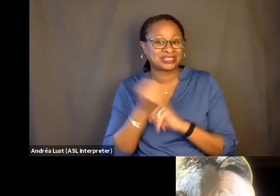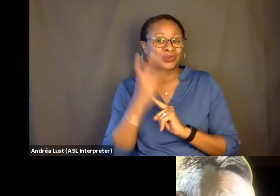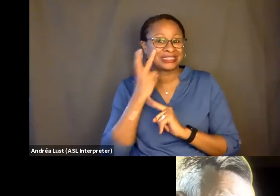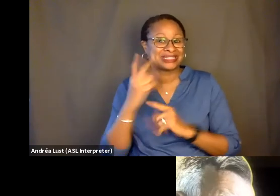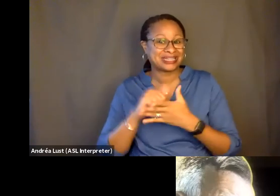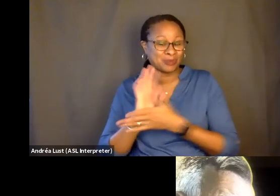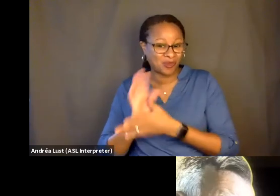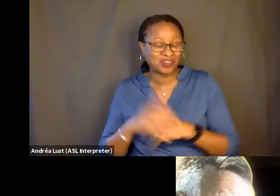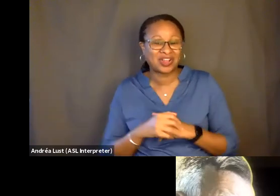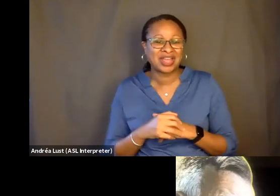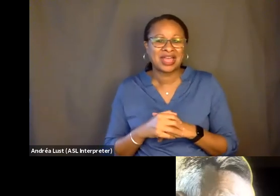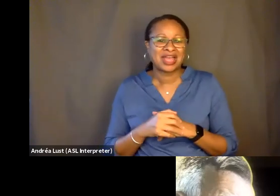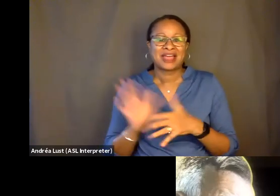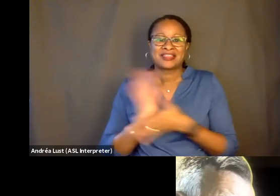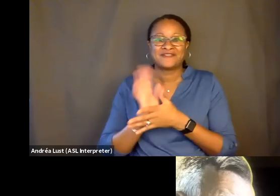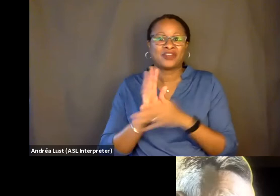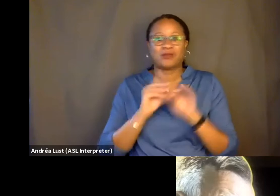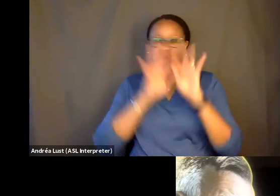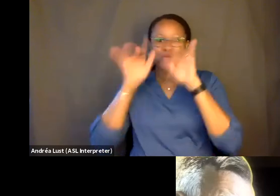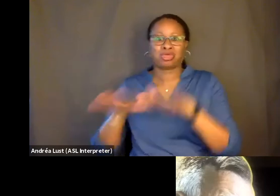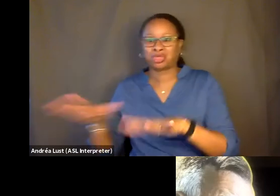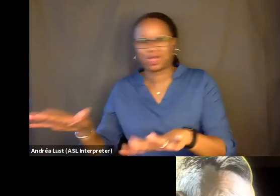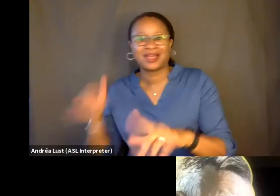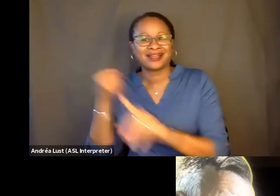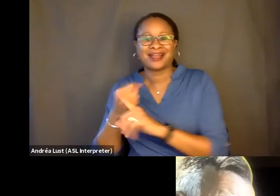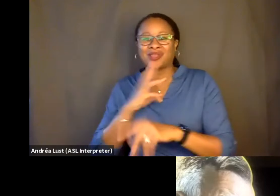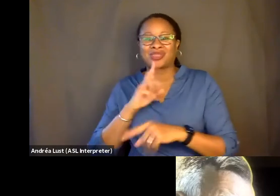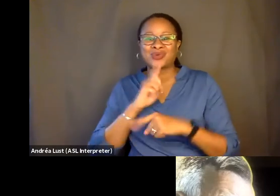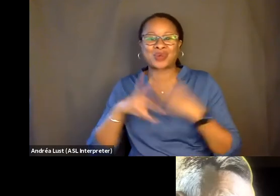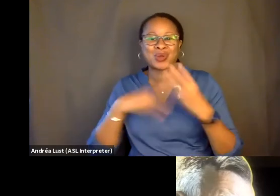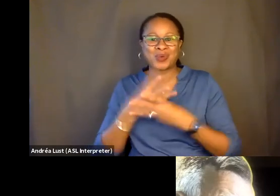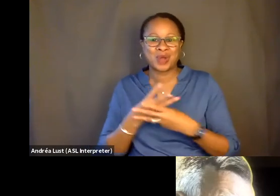it was like the film is spilled out into the real world. And I know you-- you brought him to this festival.